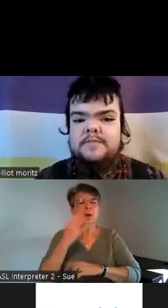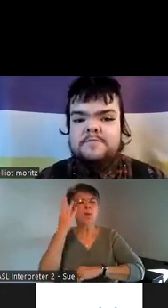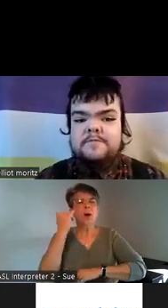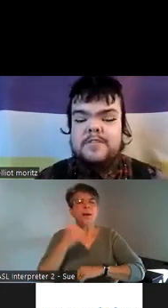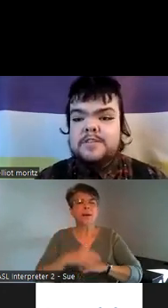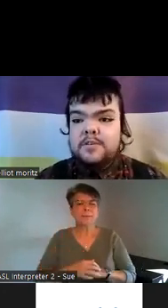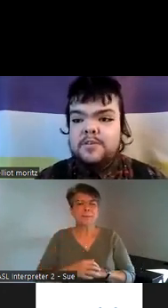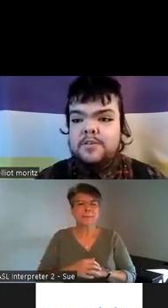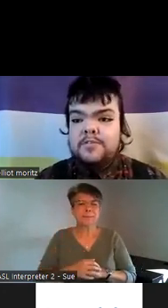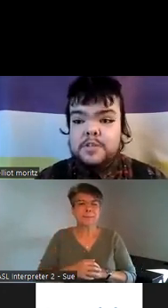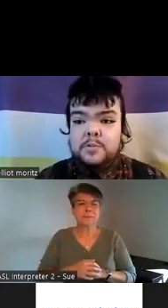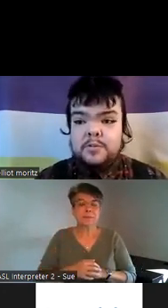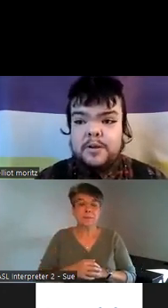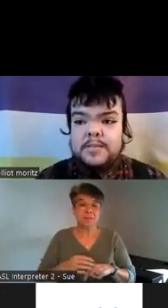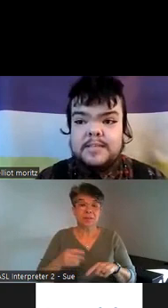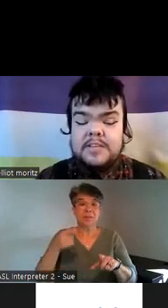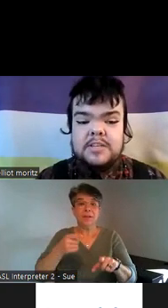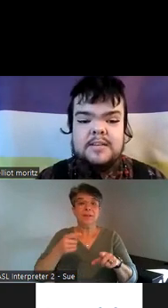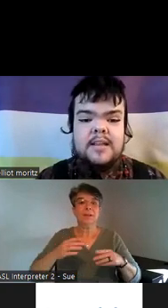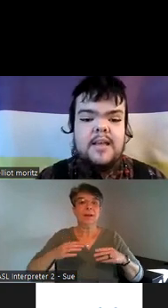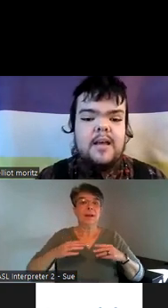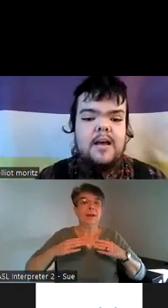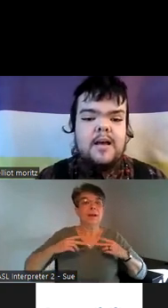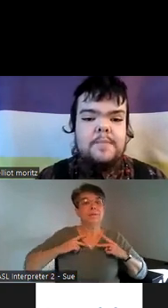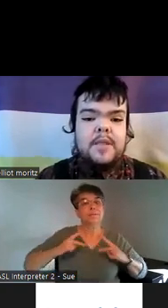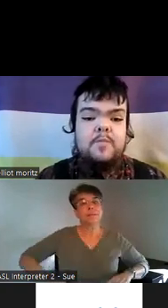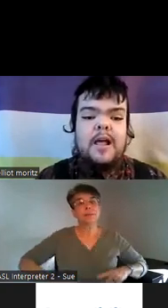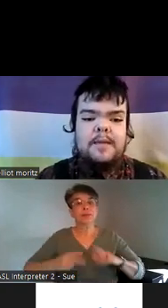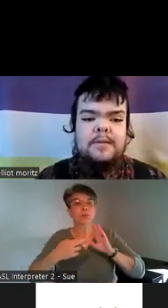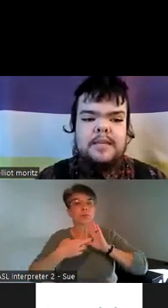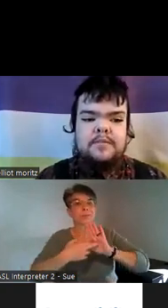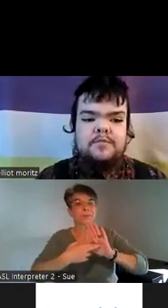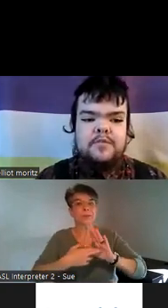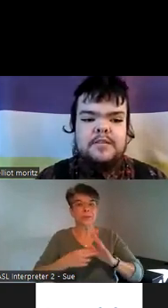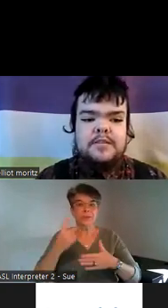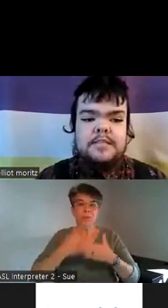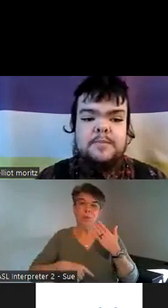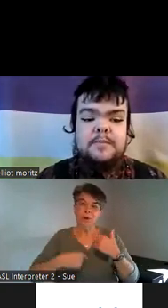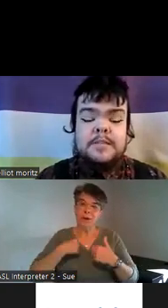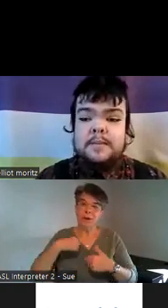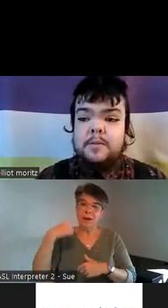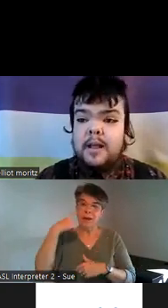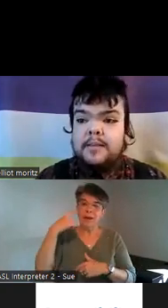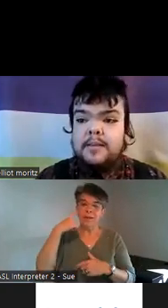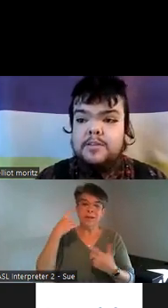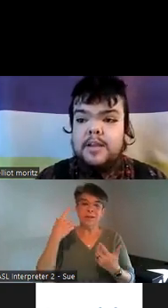is a physical visual representation um of what I believe dis disabled knowledge